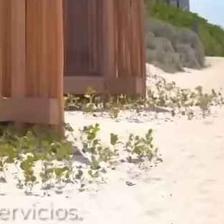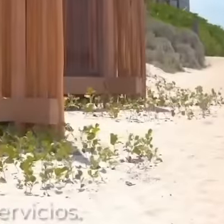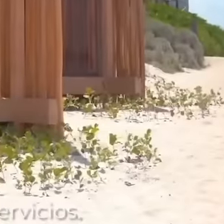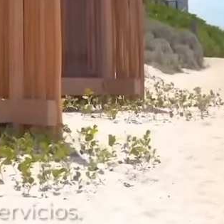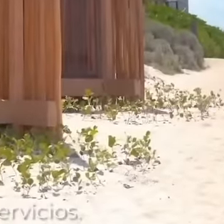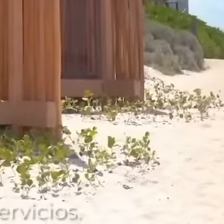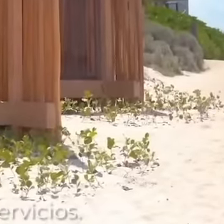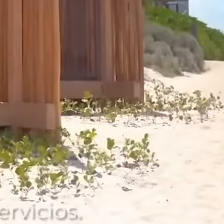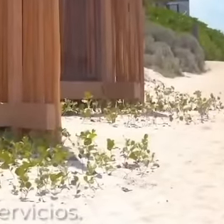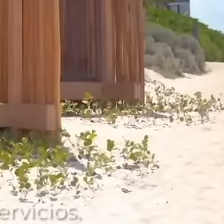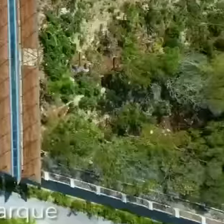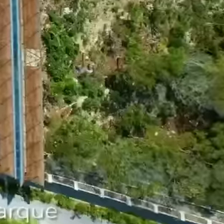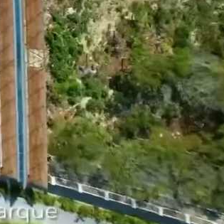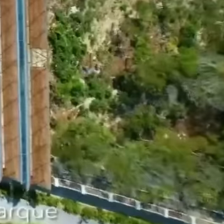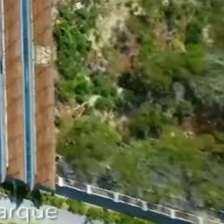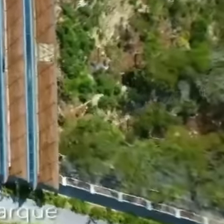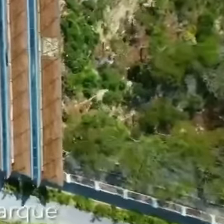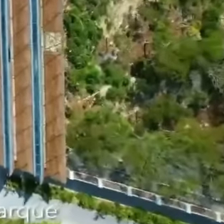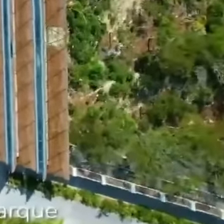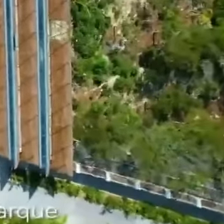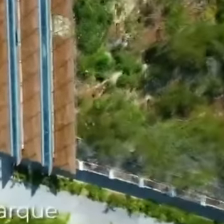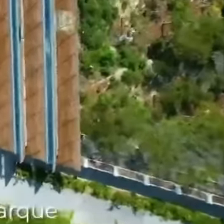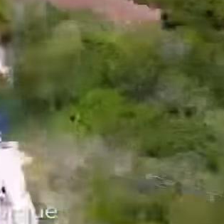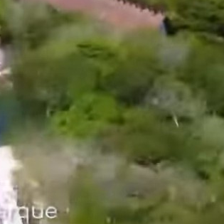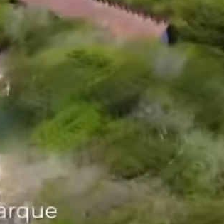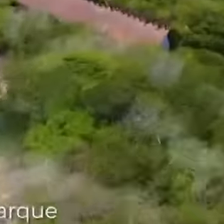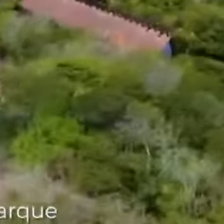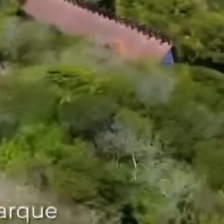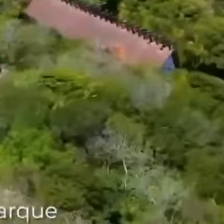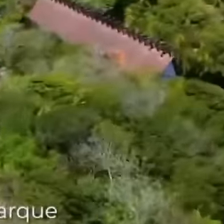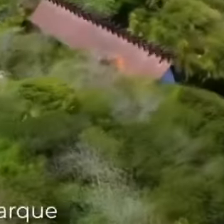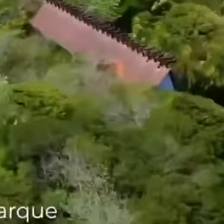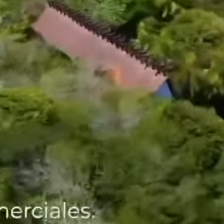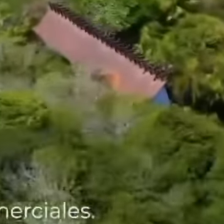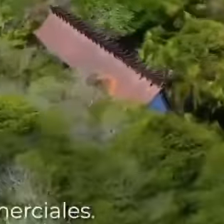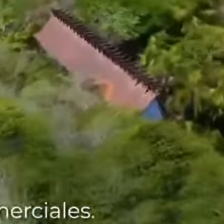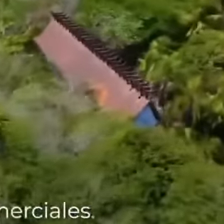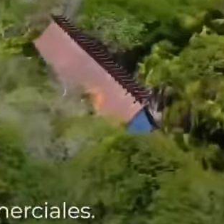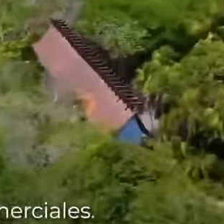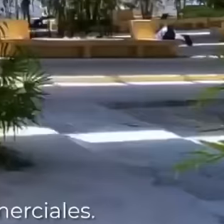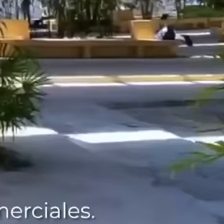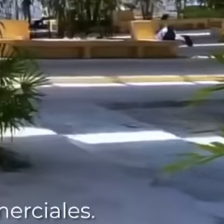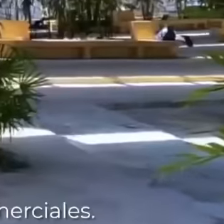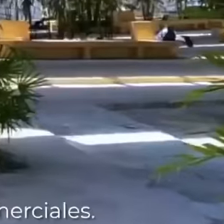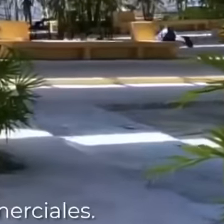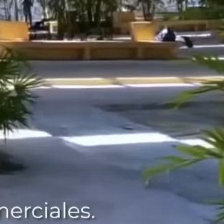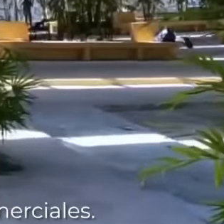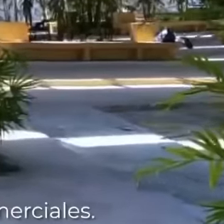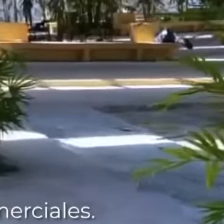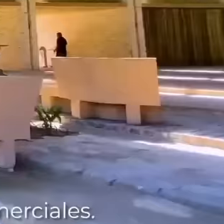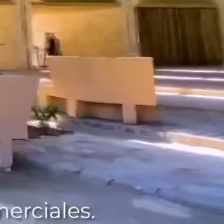and service spaces we build the access South, another entrance to the park with a viewpoint, ticket offices, cafeteria and